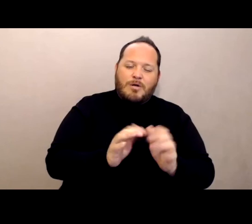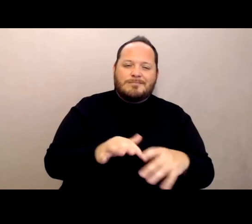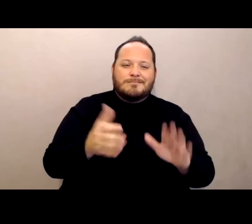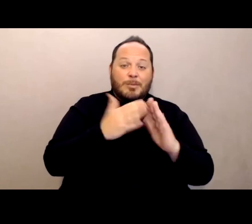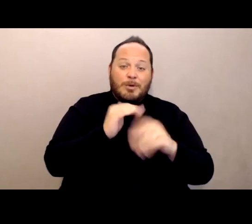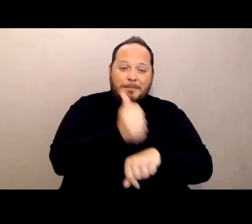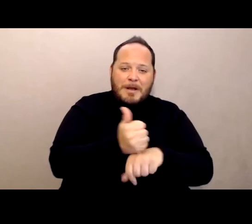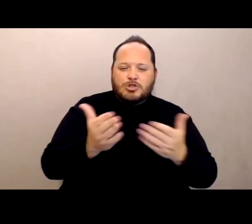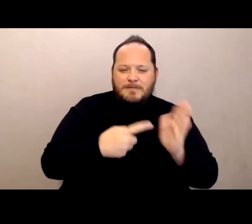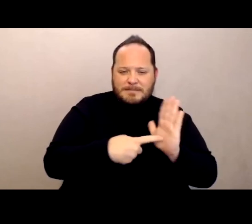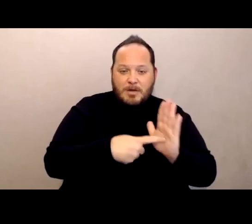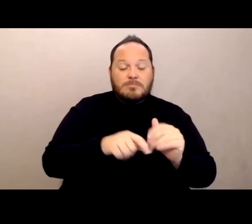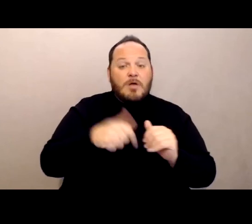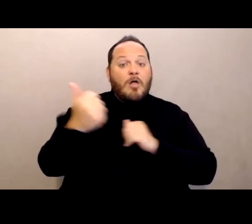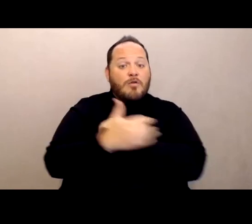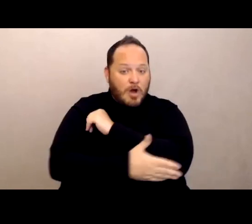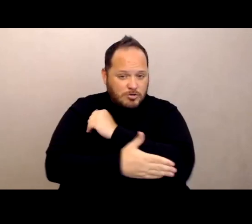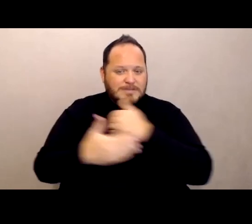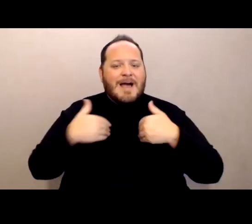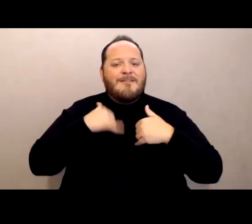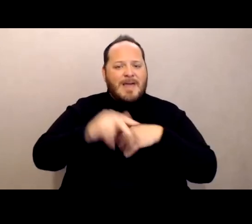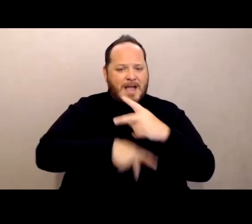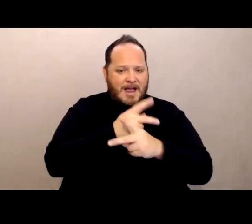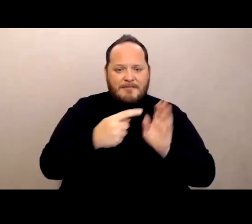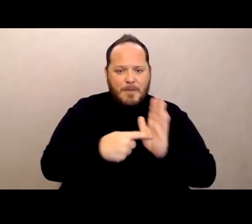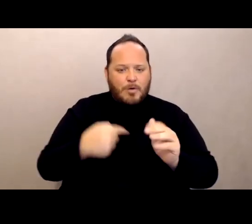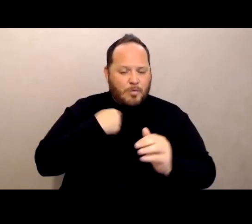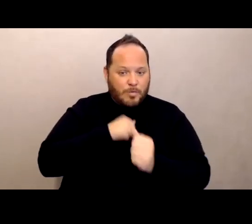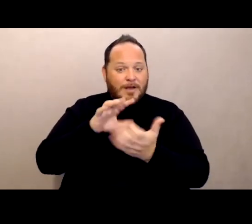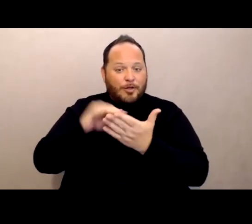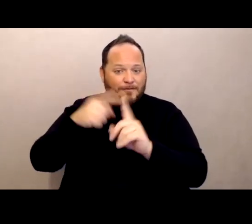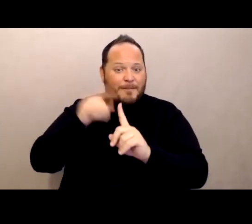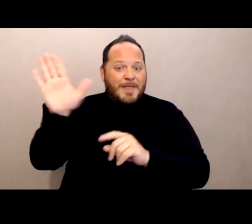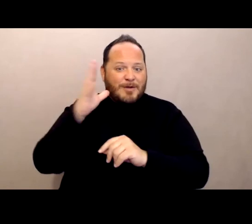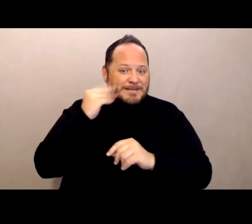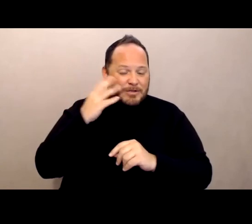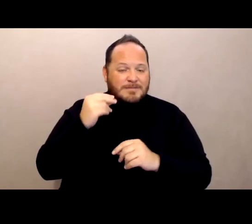Other countries have those kinds of models we can learn from their experience as well. Japan comes to mind.